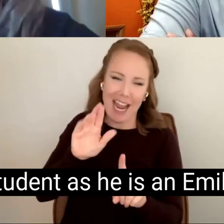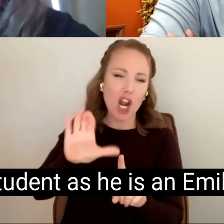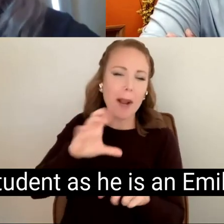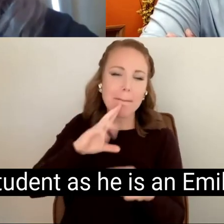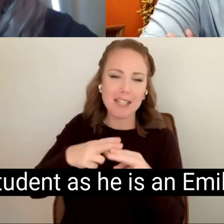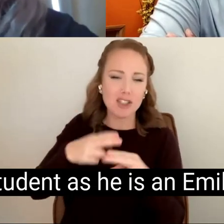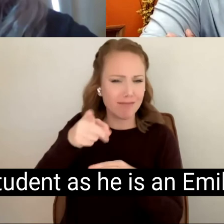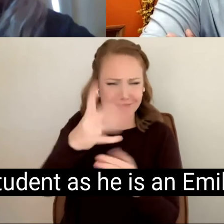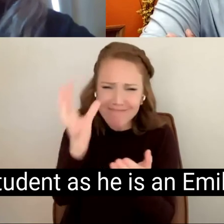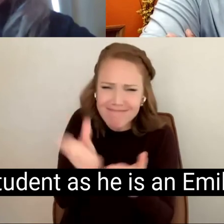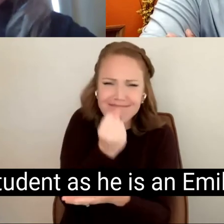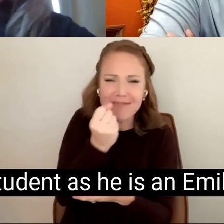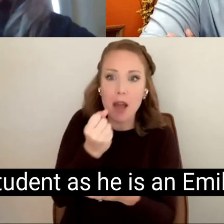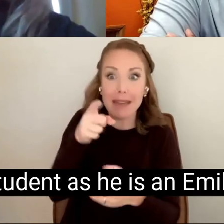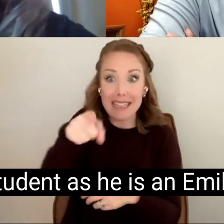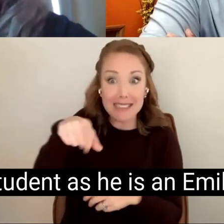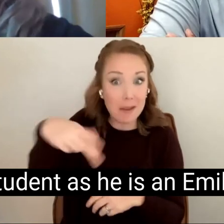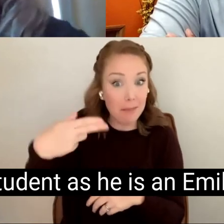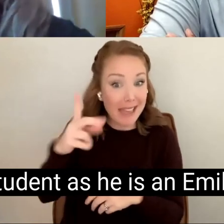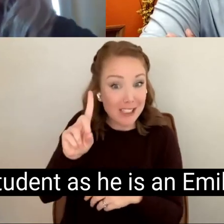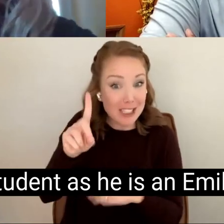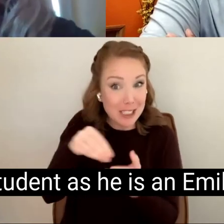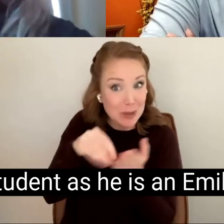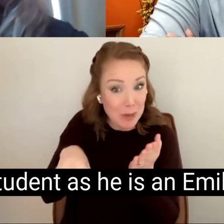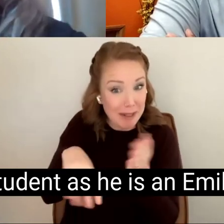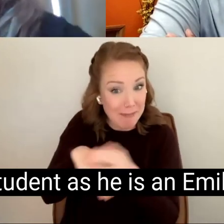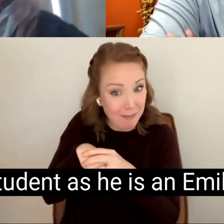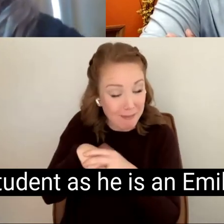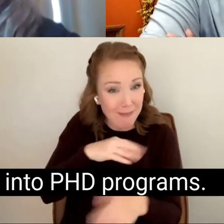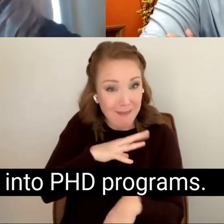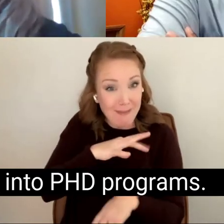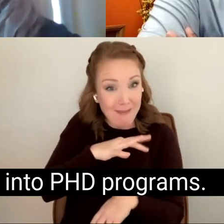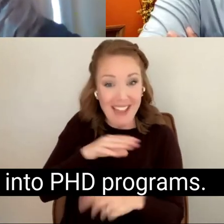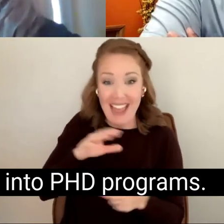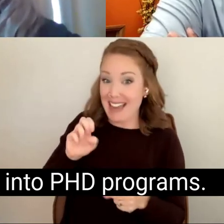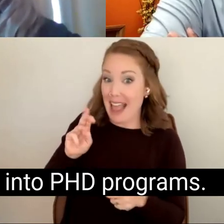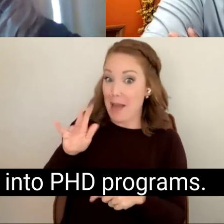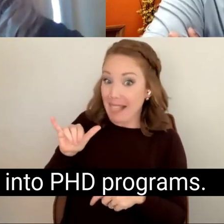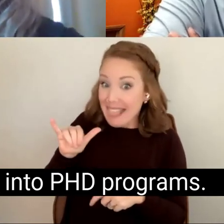doctoral student as he is an Emily looking into PHD programs.